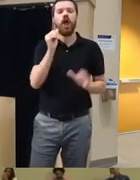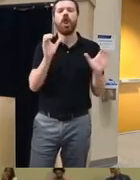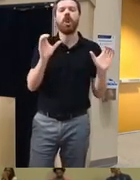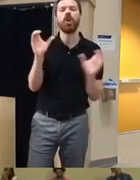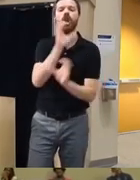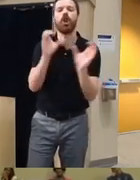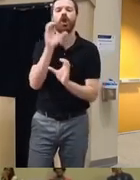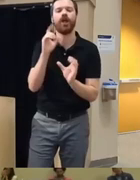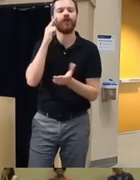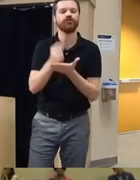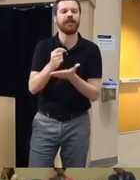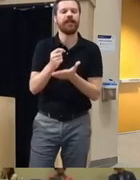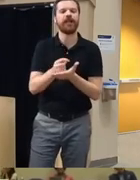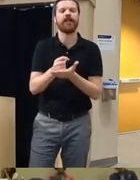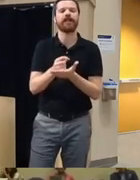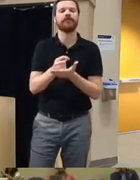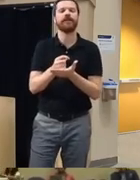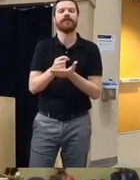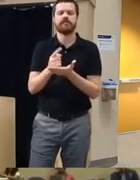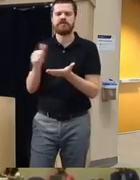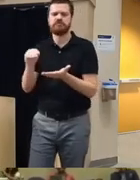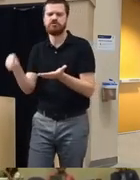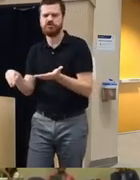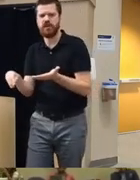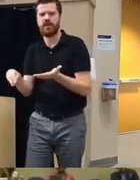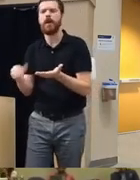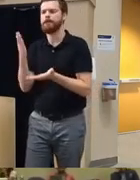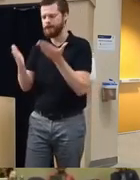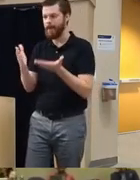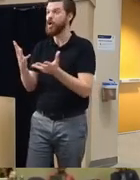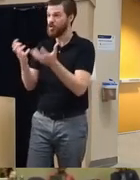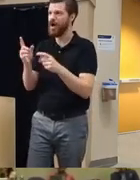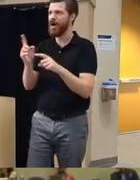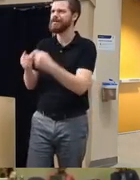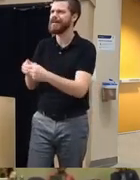in treatment let alone those who are seeking it out out and having a difficulty finding it so